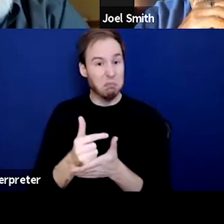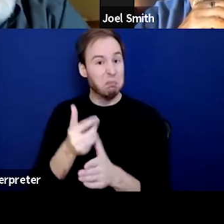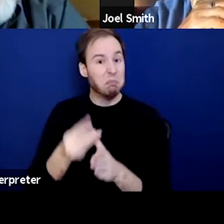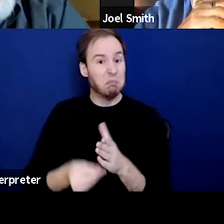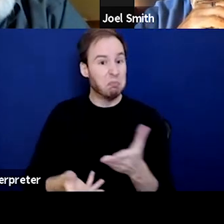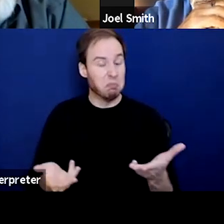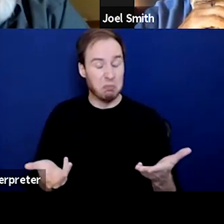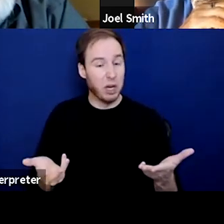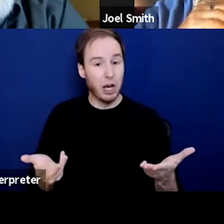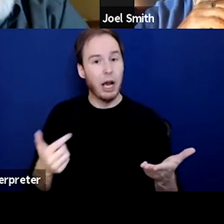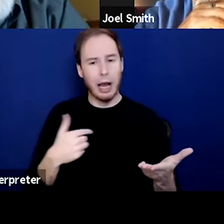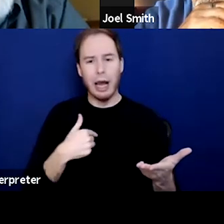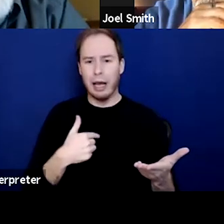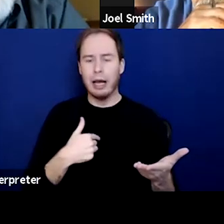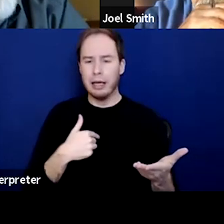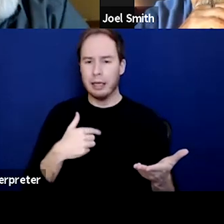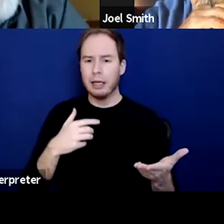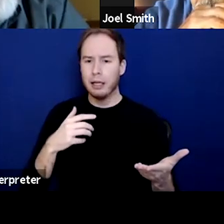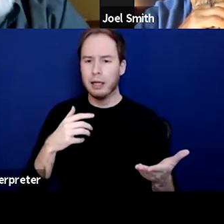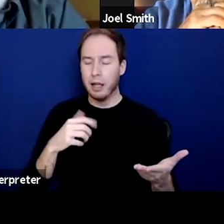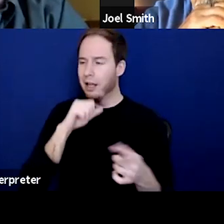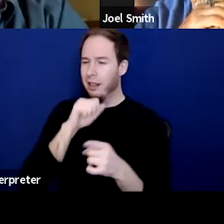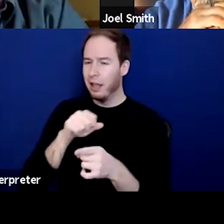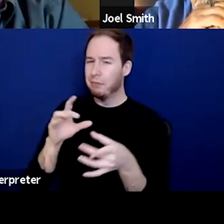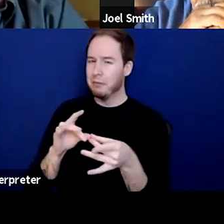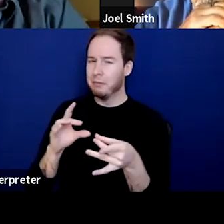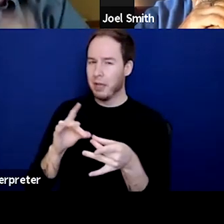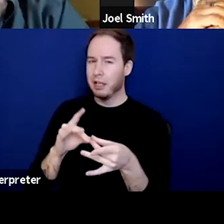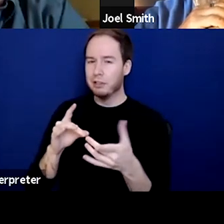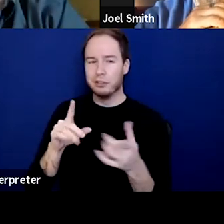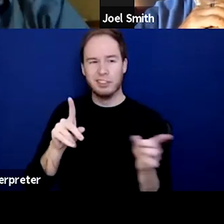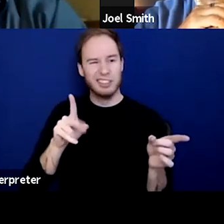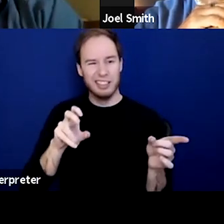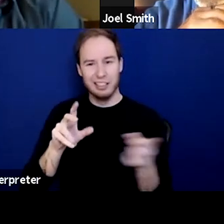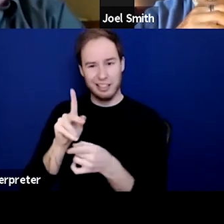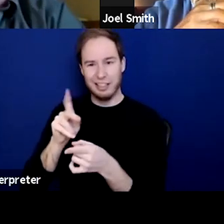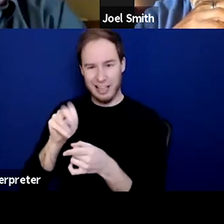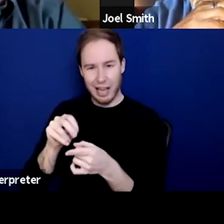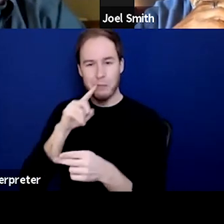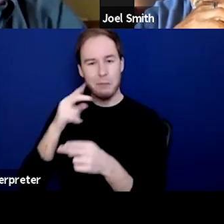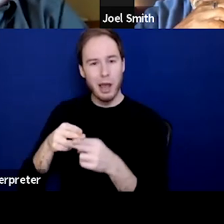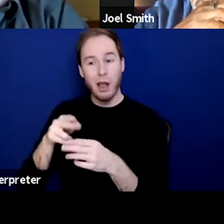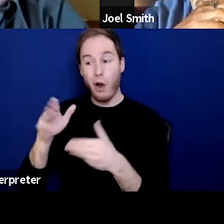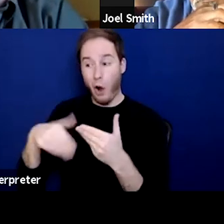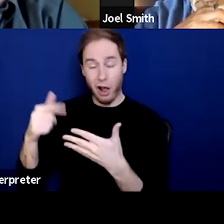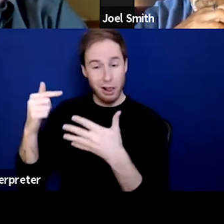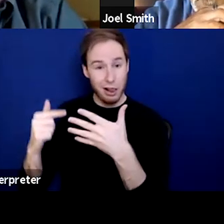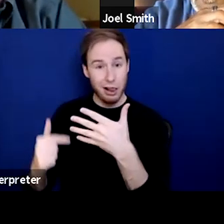And I think we also need to, I love the way you put that, Ken, all of the things that we recover from, because every single one you listed, I could have raised my hand